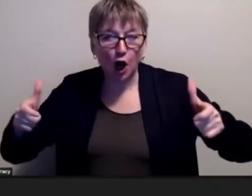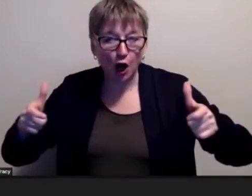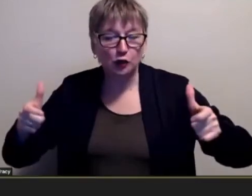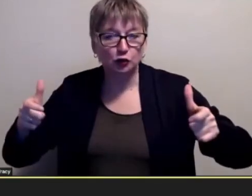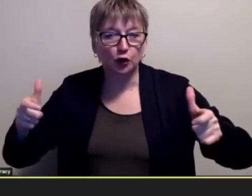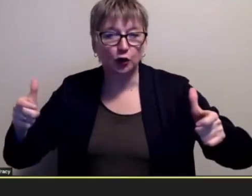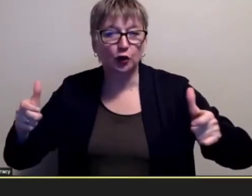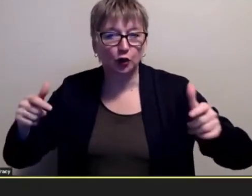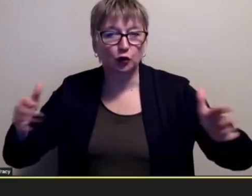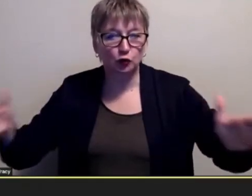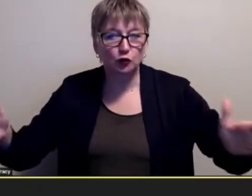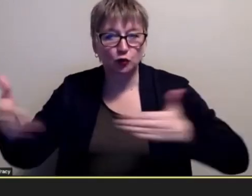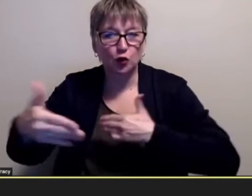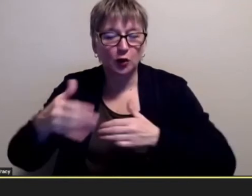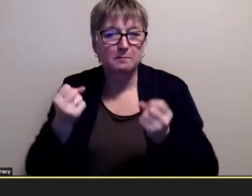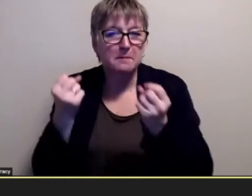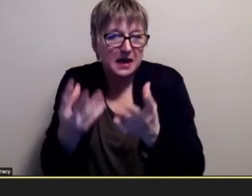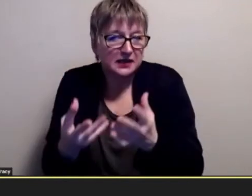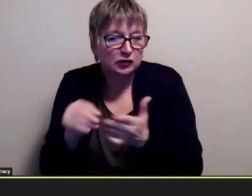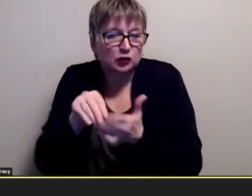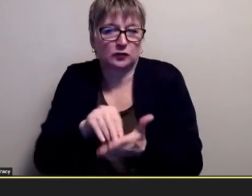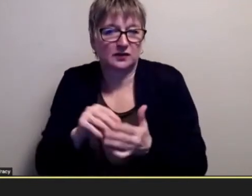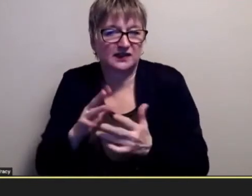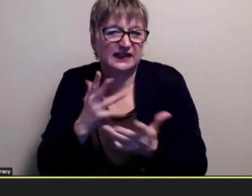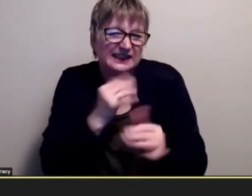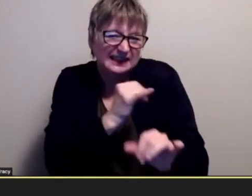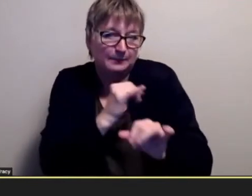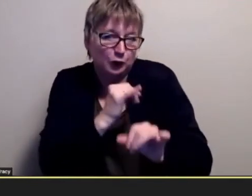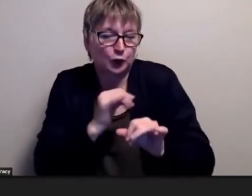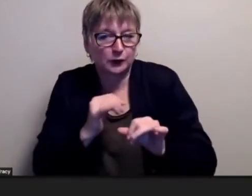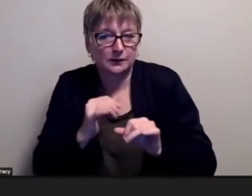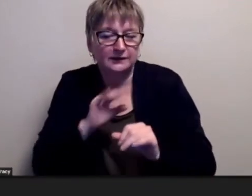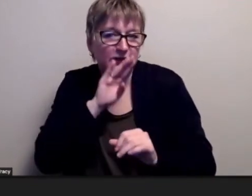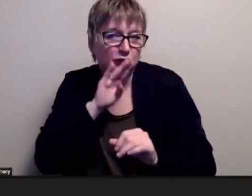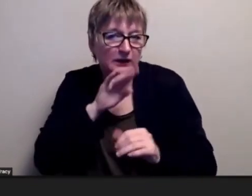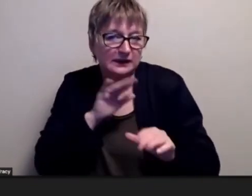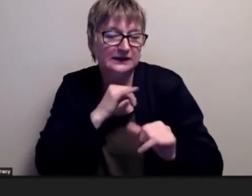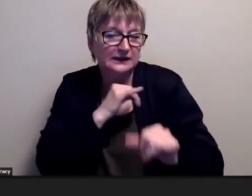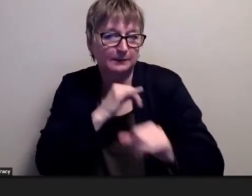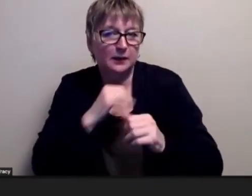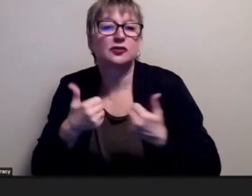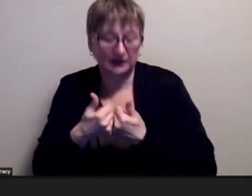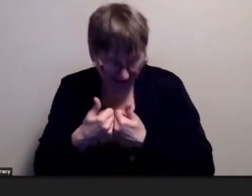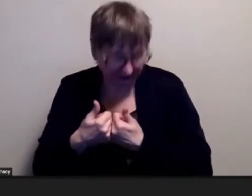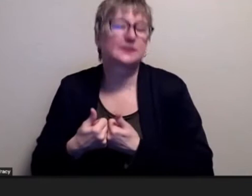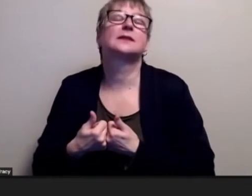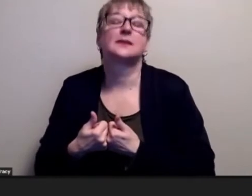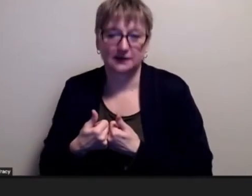who had similar kinds of challenges like you had right yes well that probably makes a big